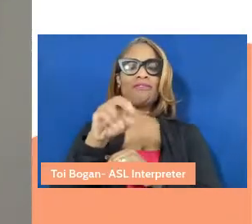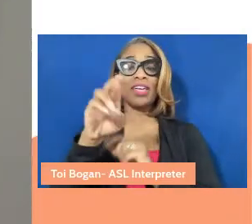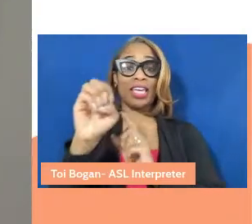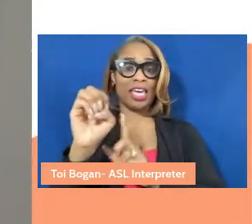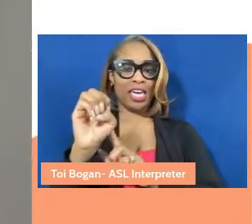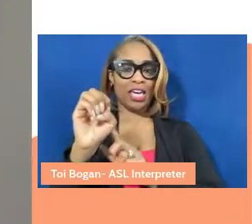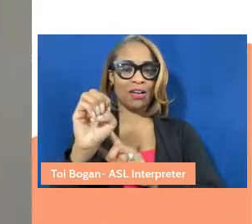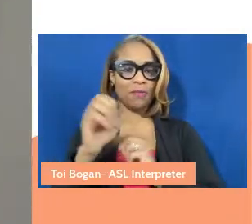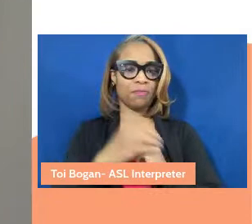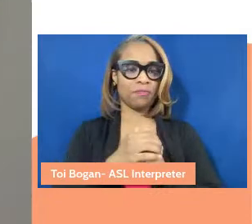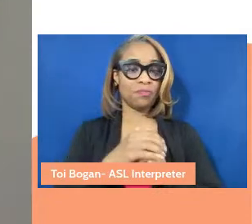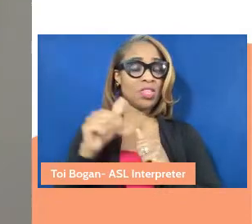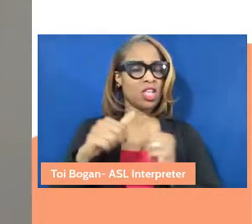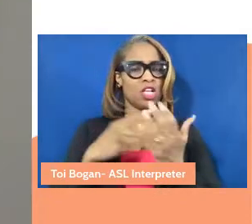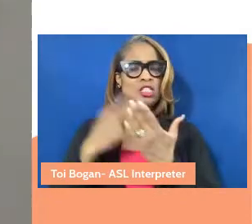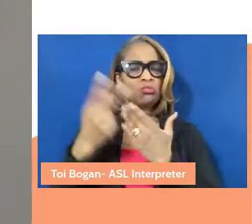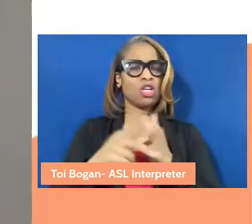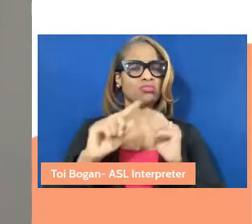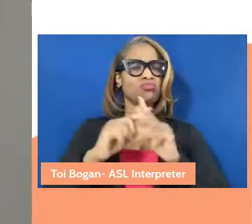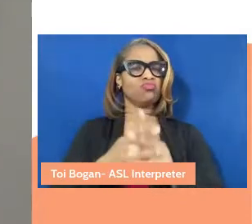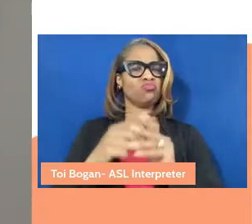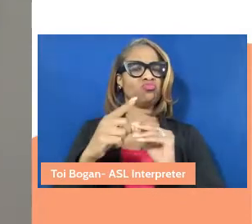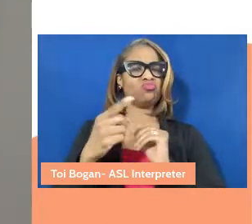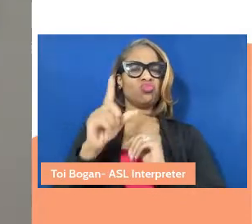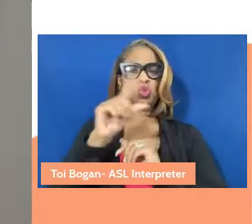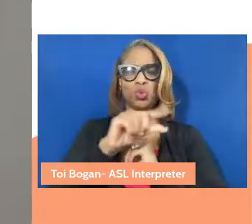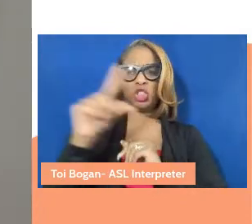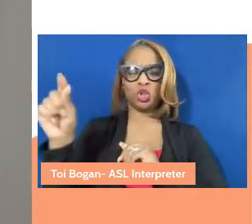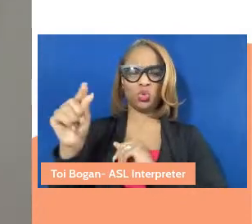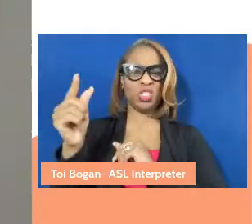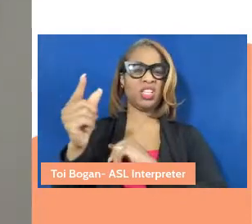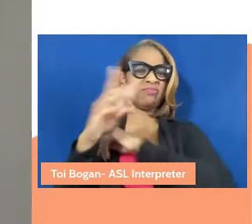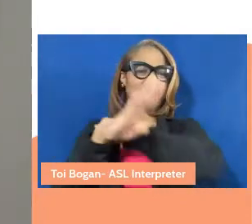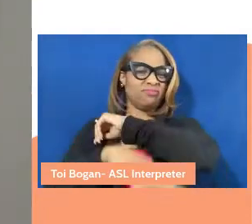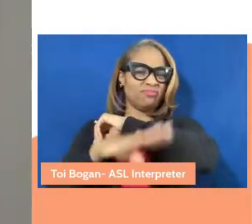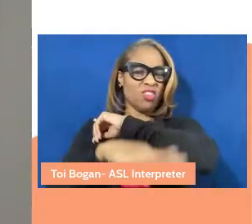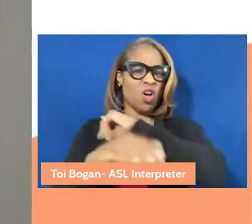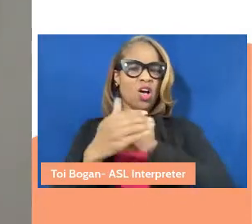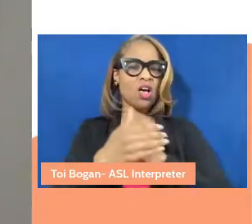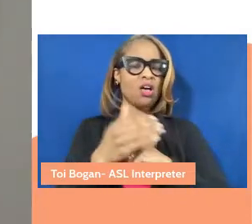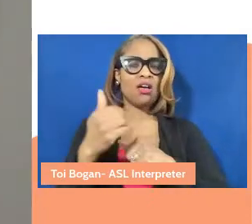The project was initiated in the fall of 2020, as we faced a deepening pandemic and